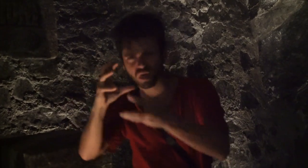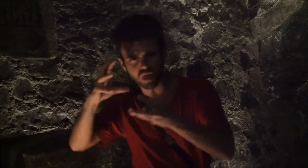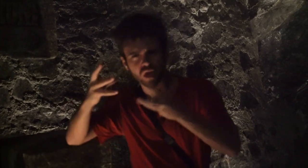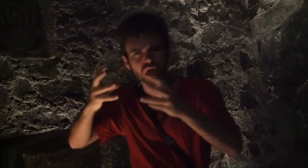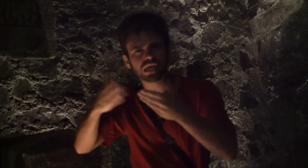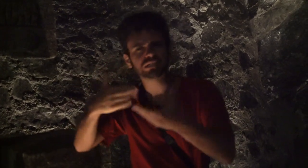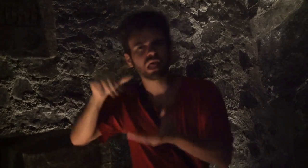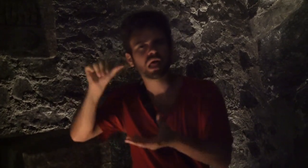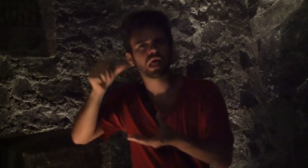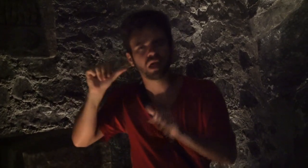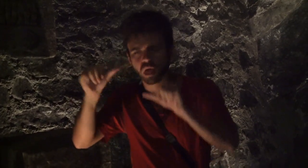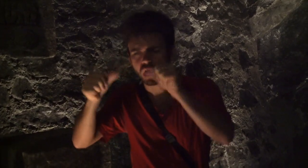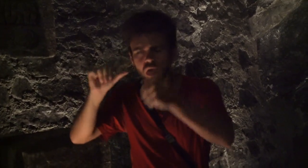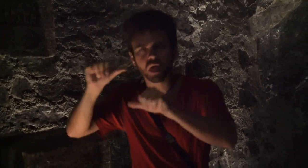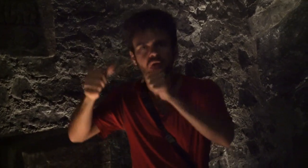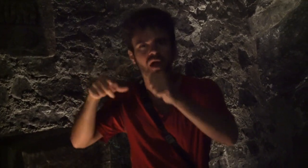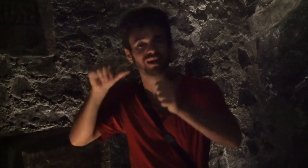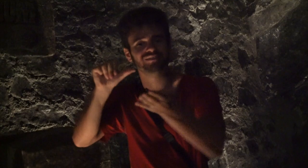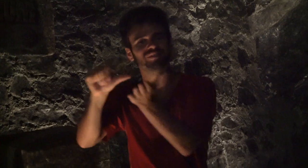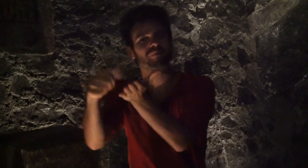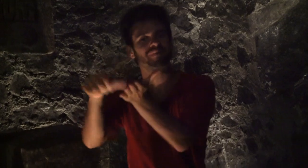They realized it was easy to carve salts.